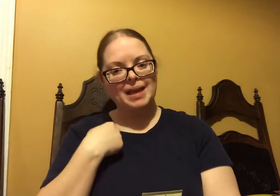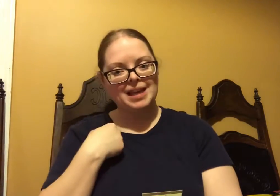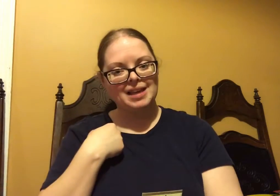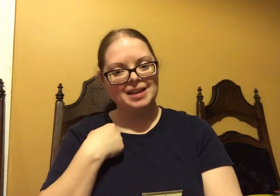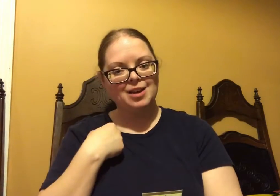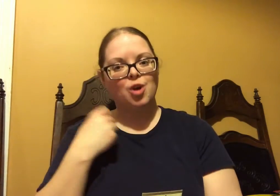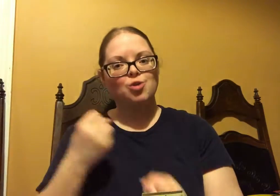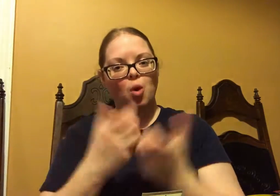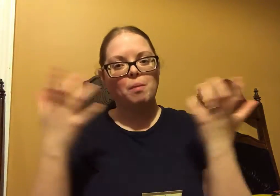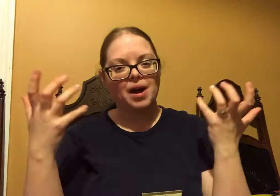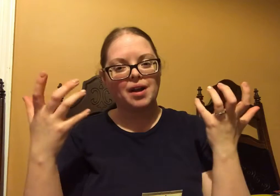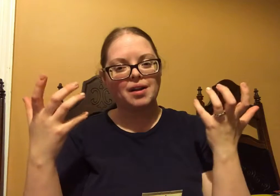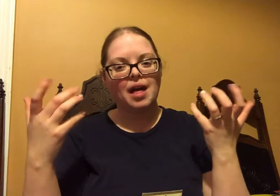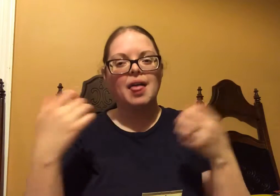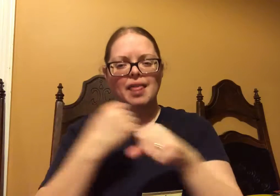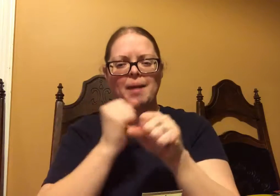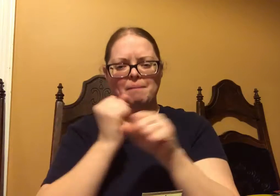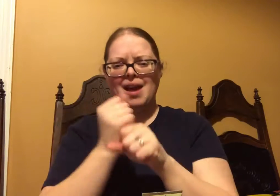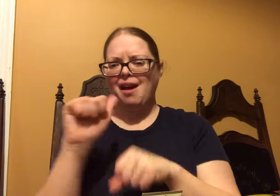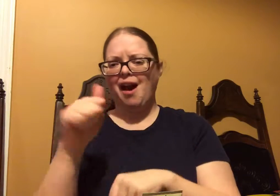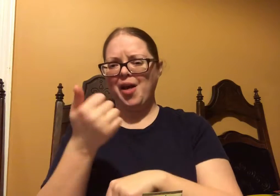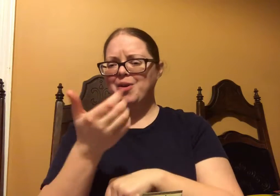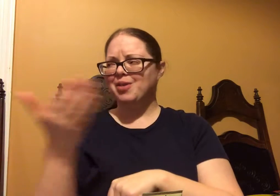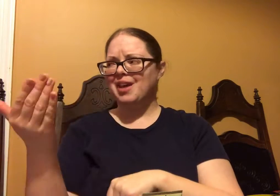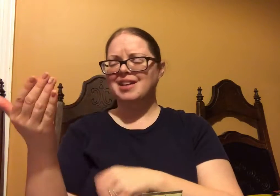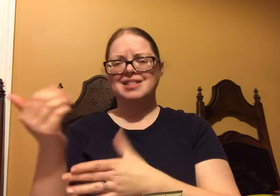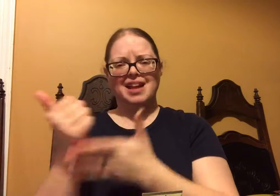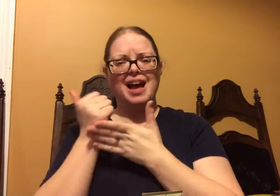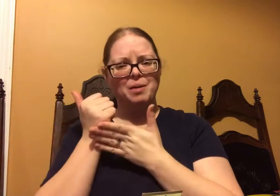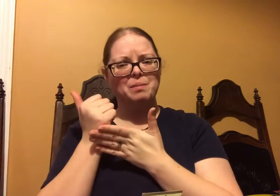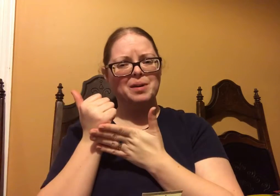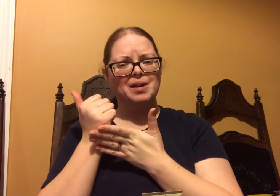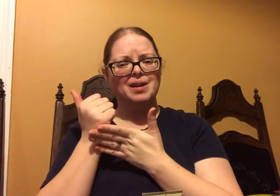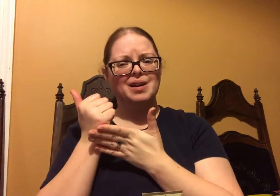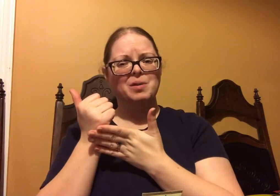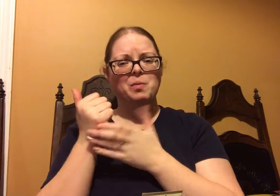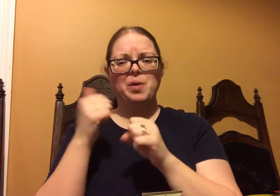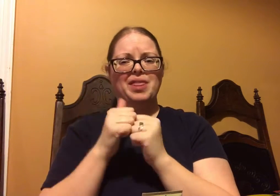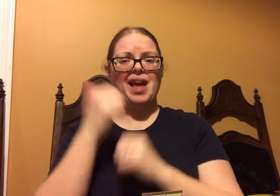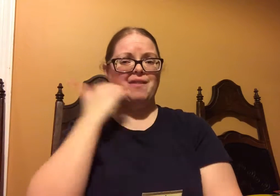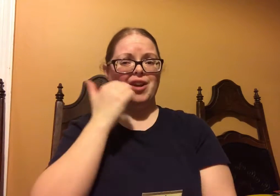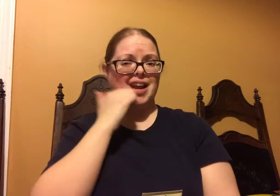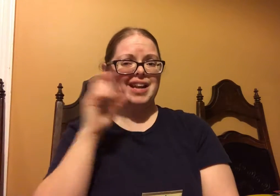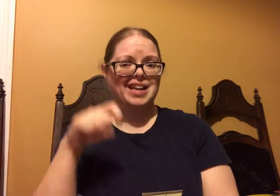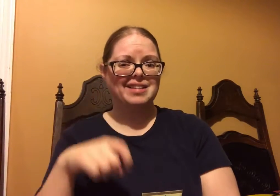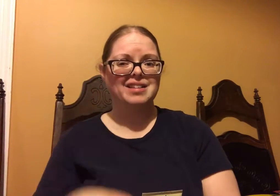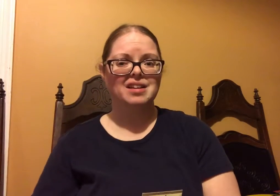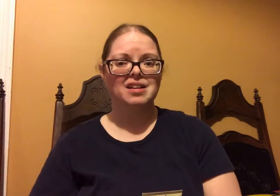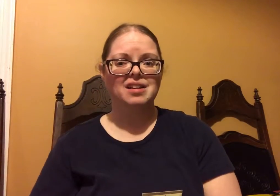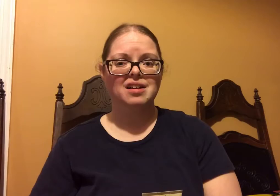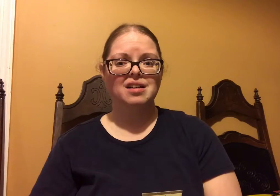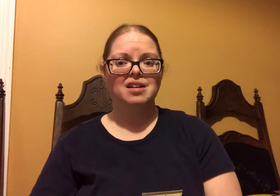But Young Living loves me so much, that they also have these other products that help me with my everyday life.